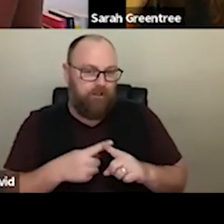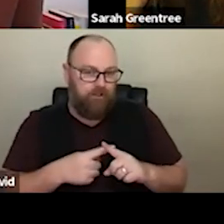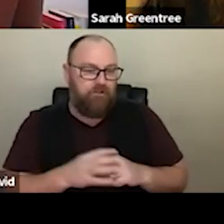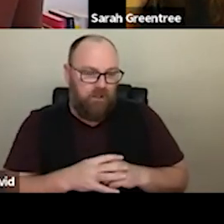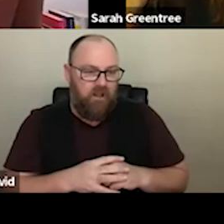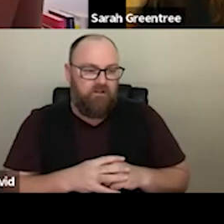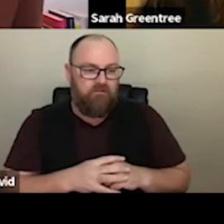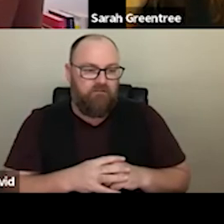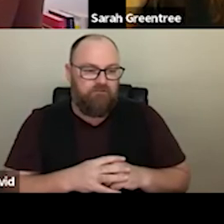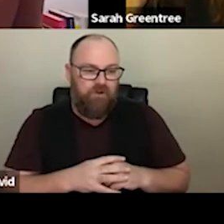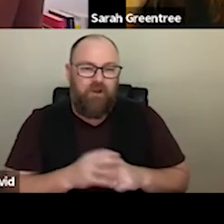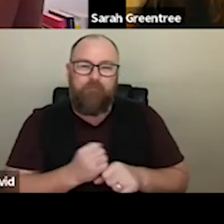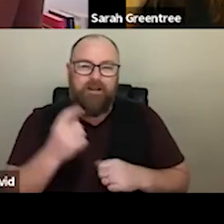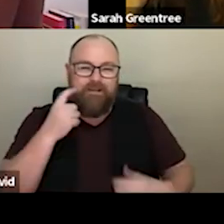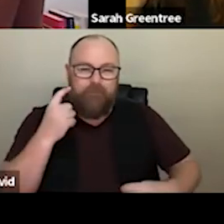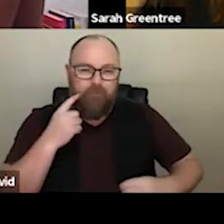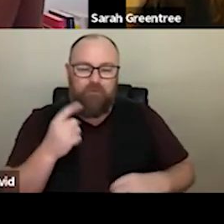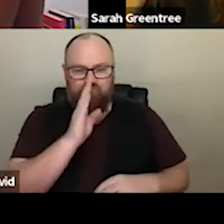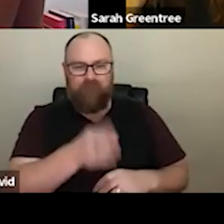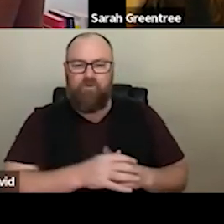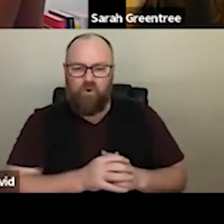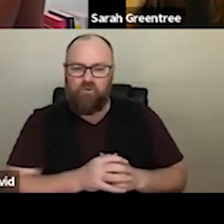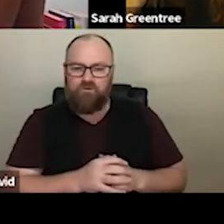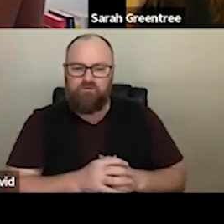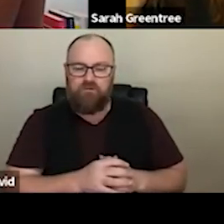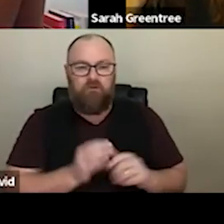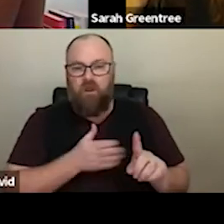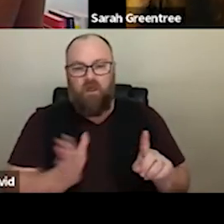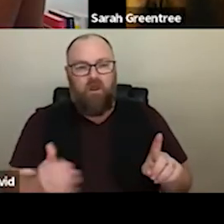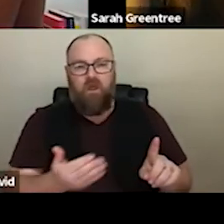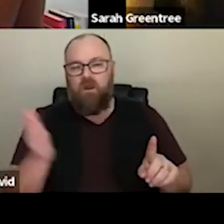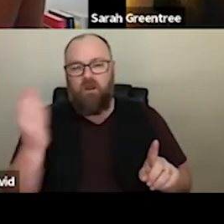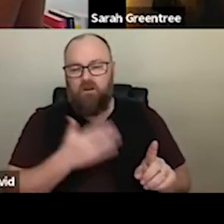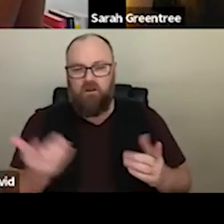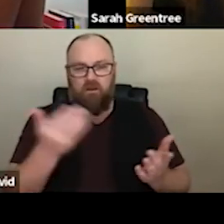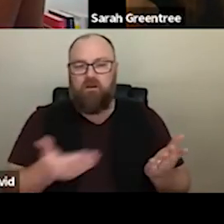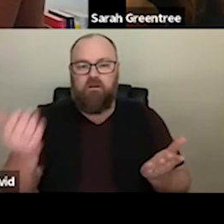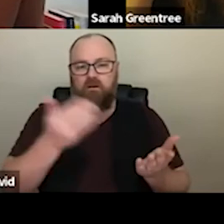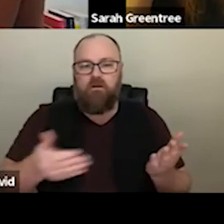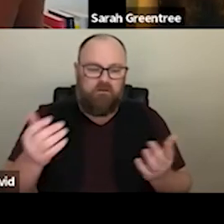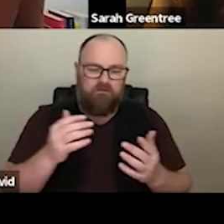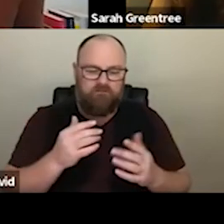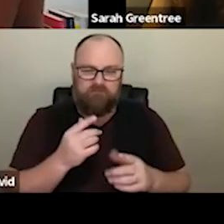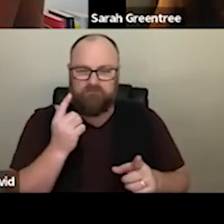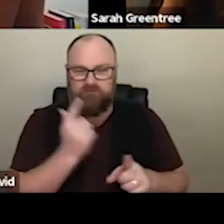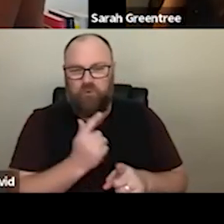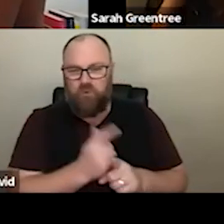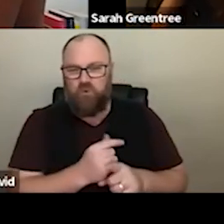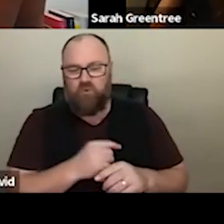really keep it simple and straightforward, rather than getting to overloaded with theoretical, or sometimes impenetrable language.